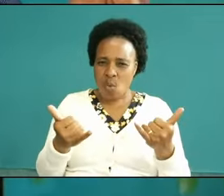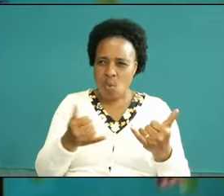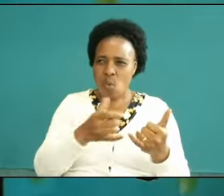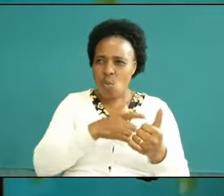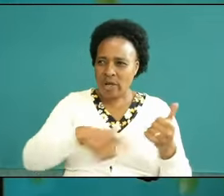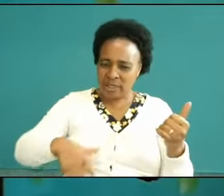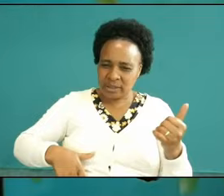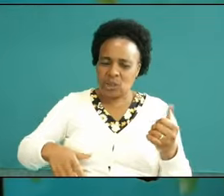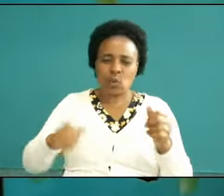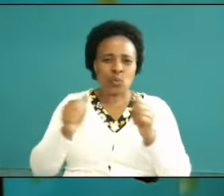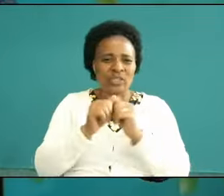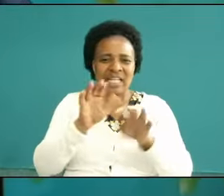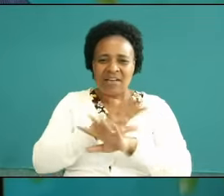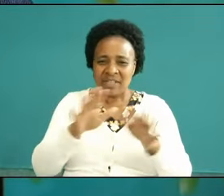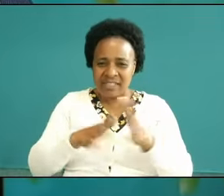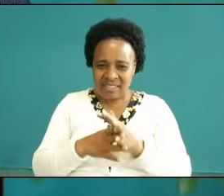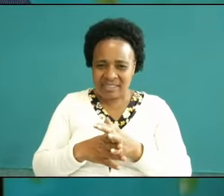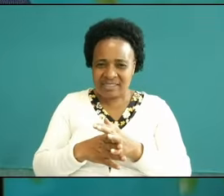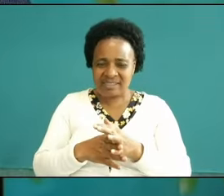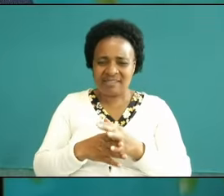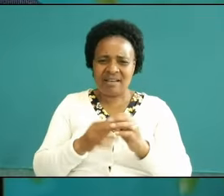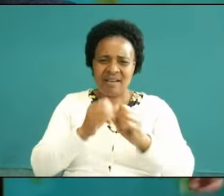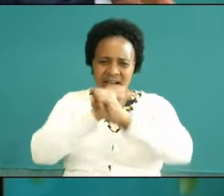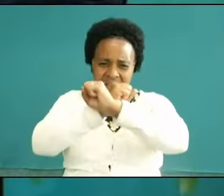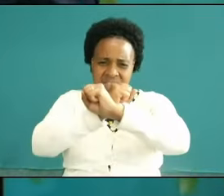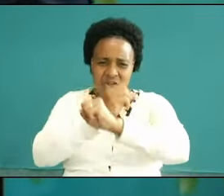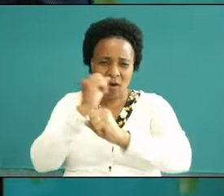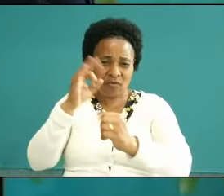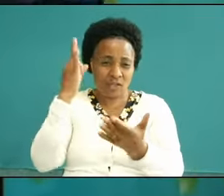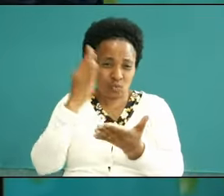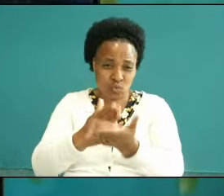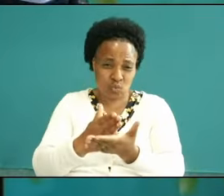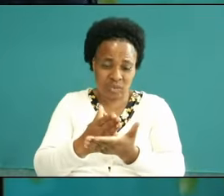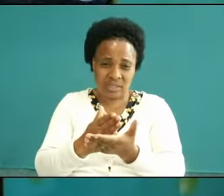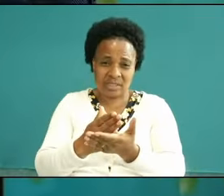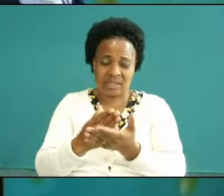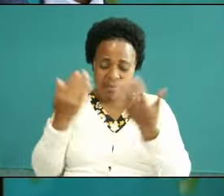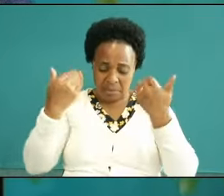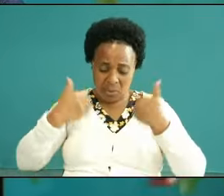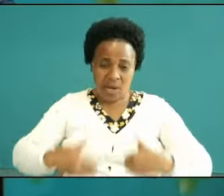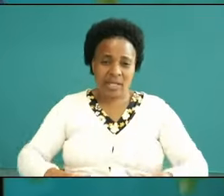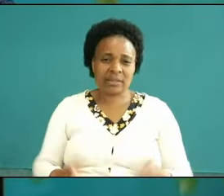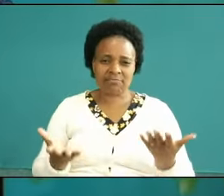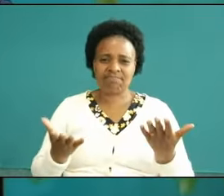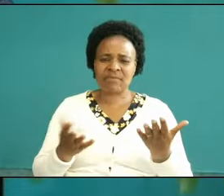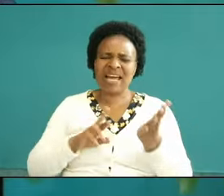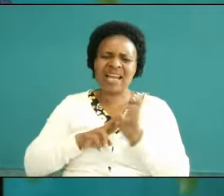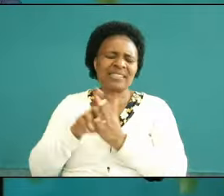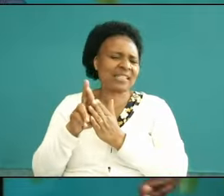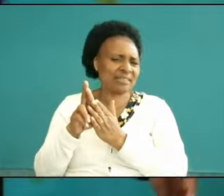truth gu yourself with truth take go to the breastplate and put righteousness there go to